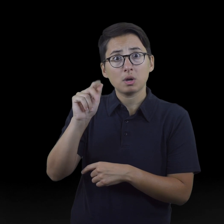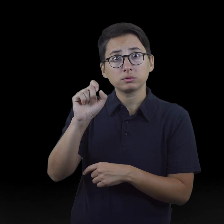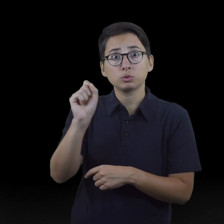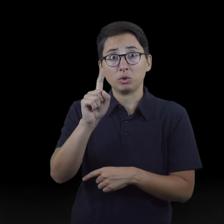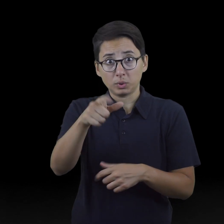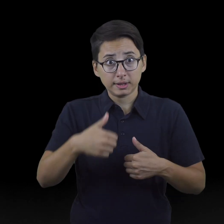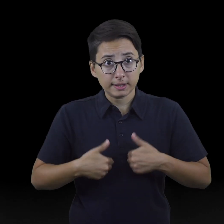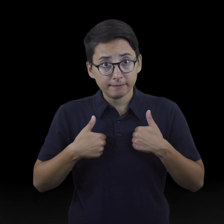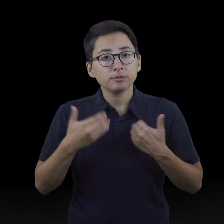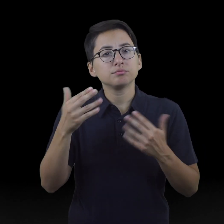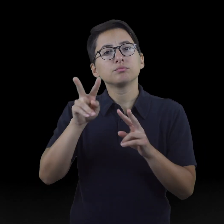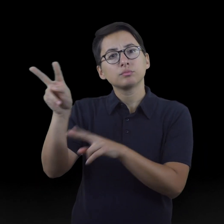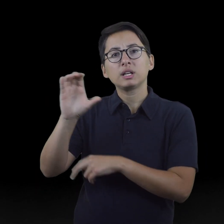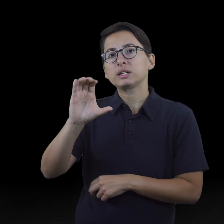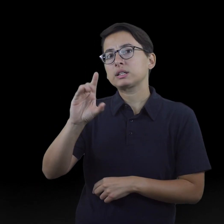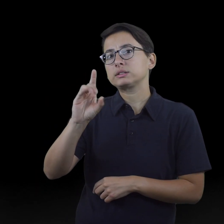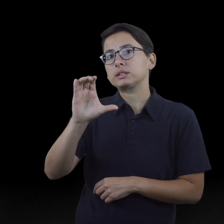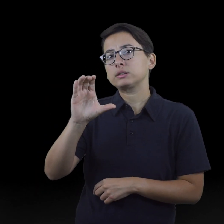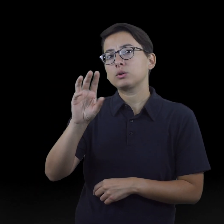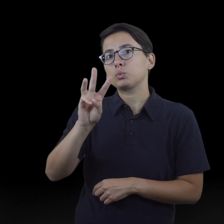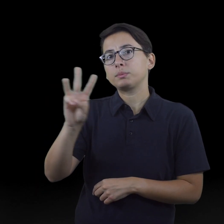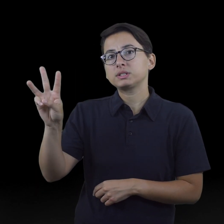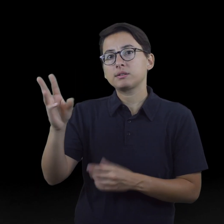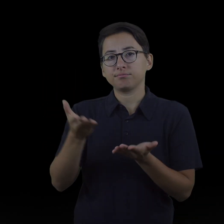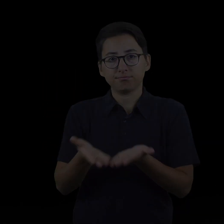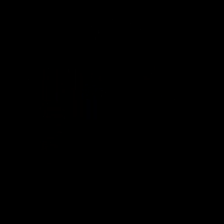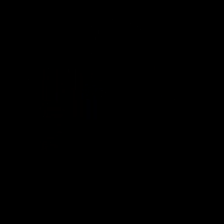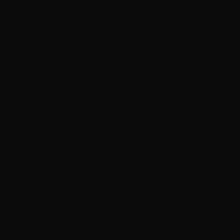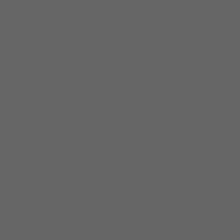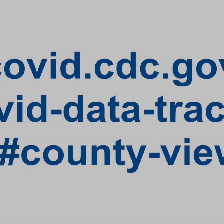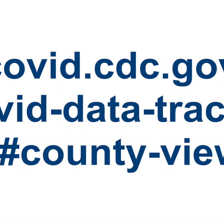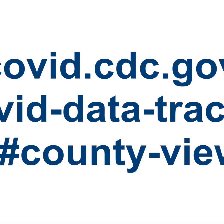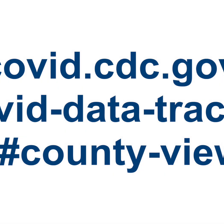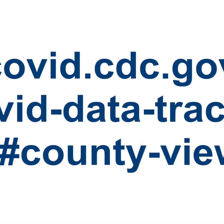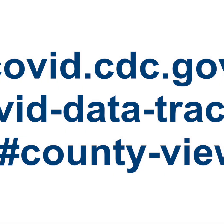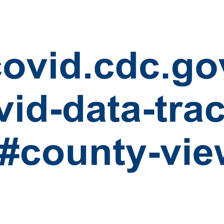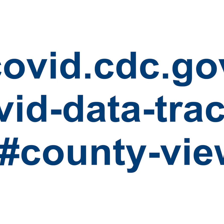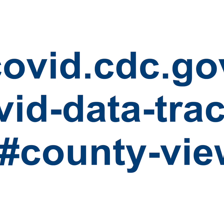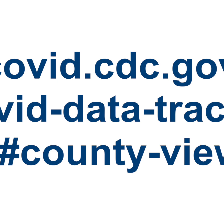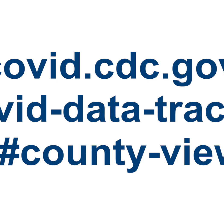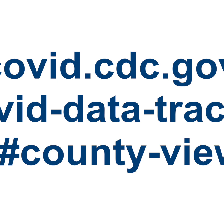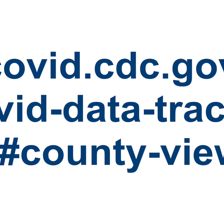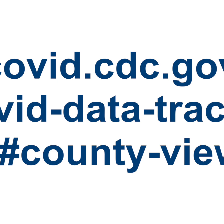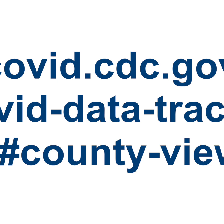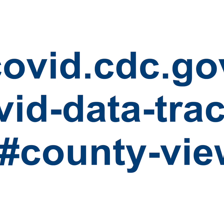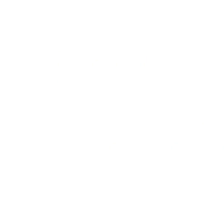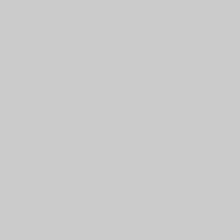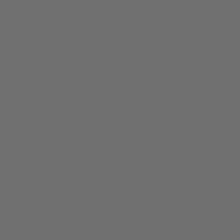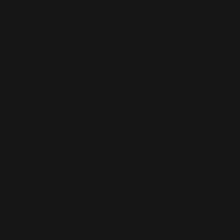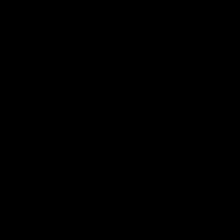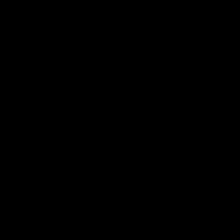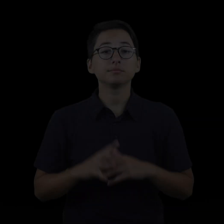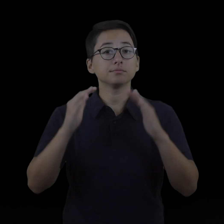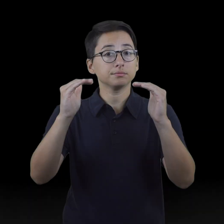COVID-19 Integrated County View.